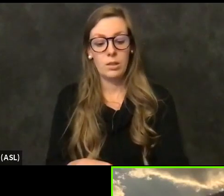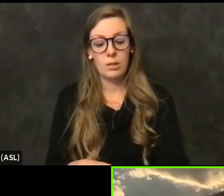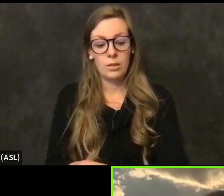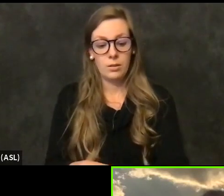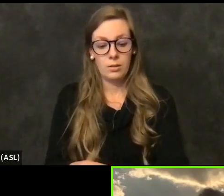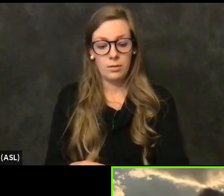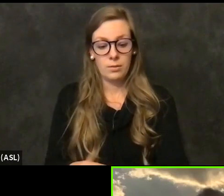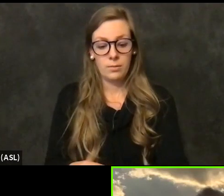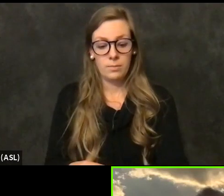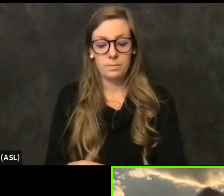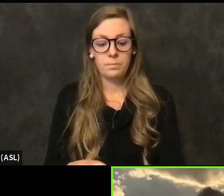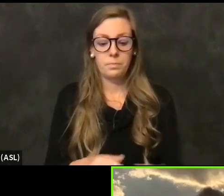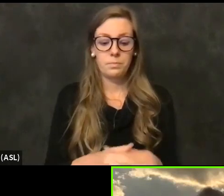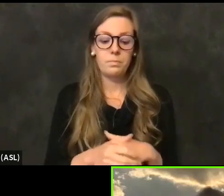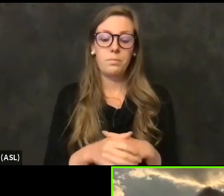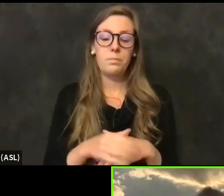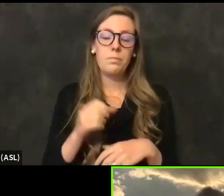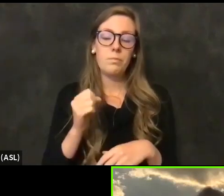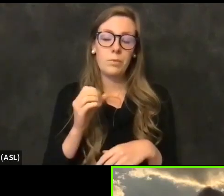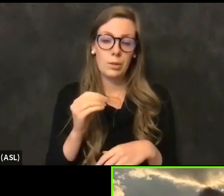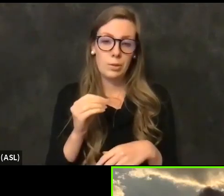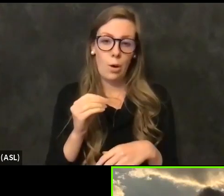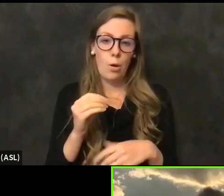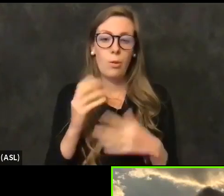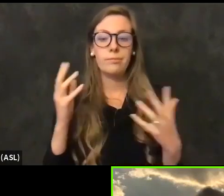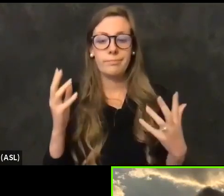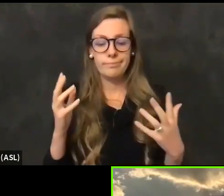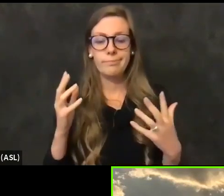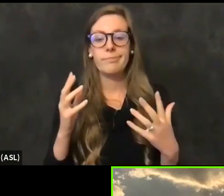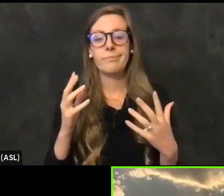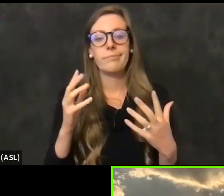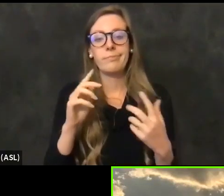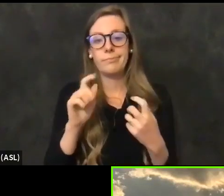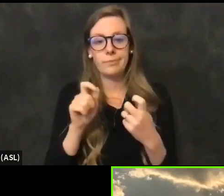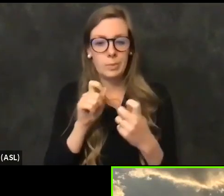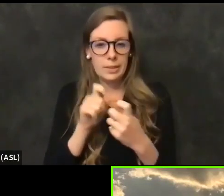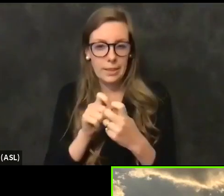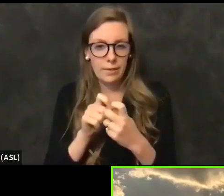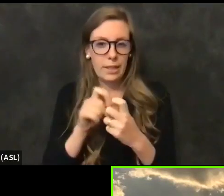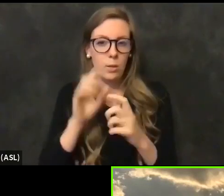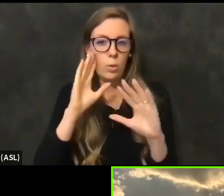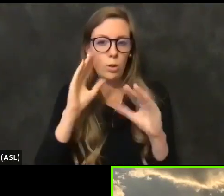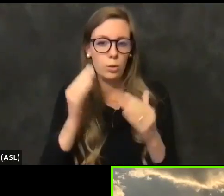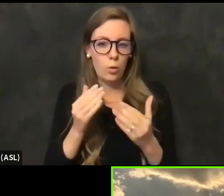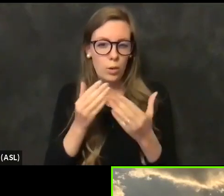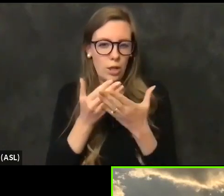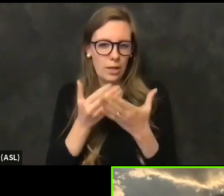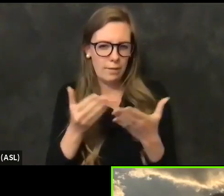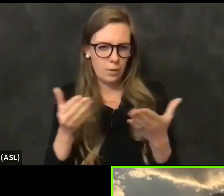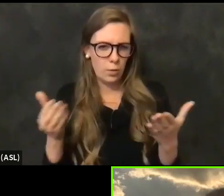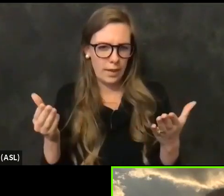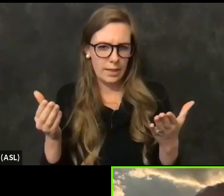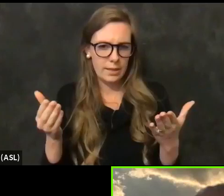talk about a couple a couple of specific updates with respect to this. I don't speak for the state.